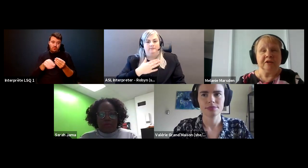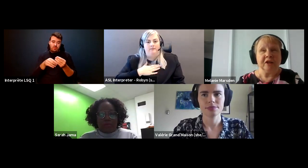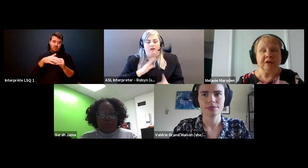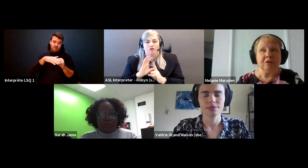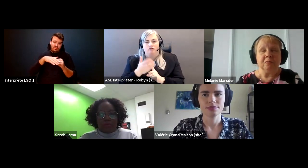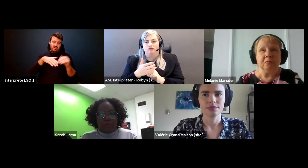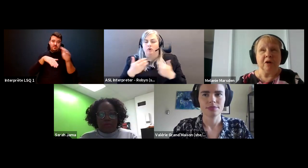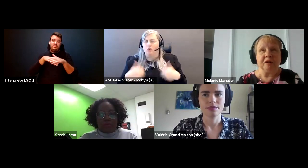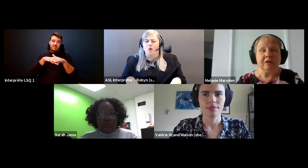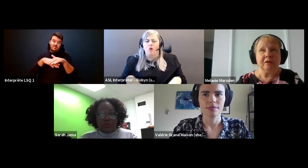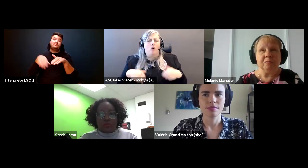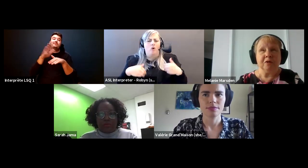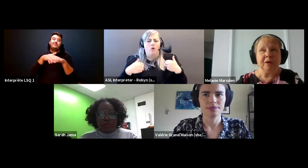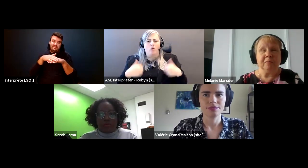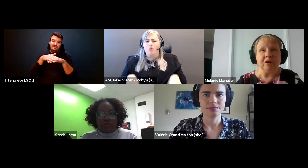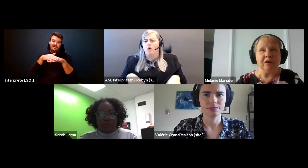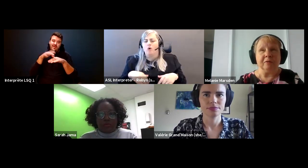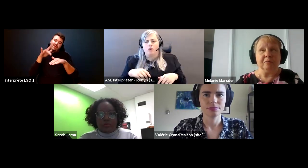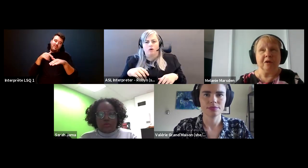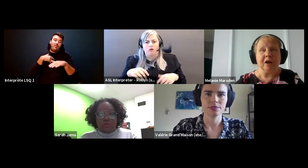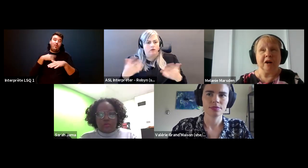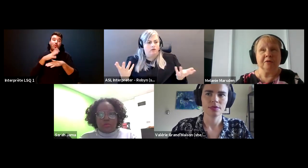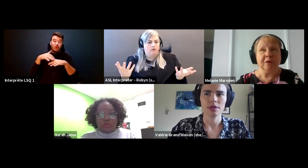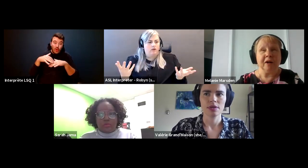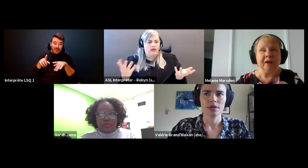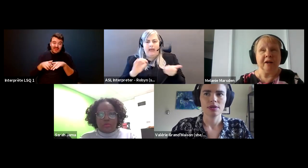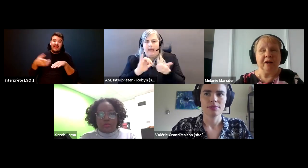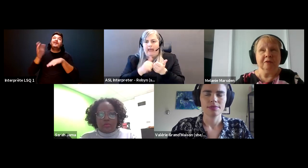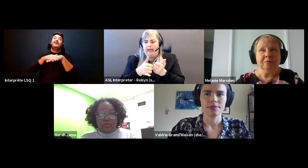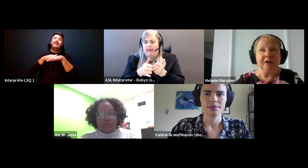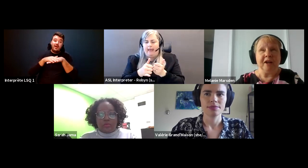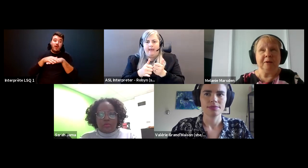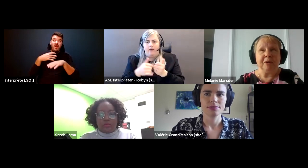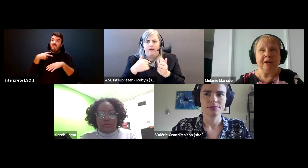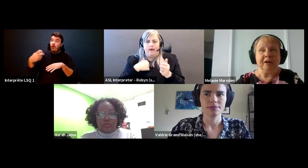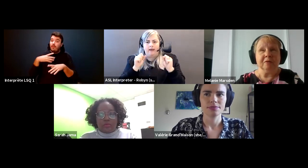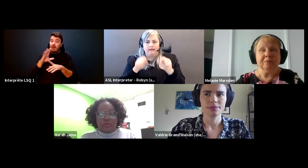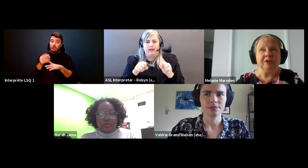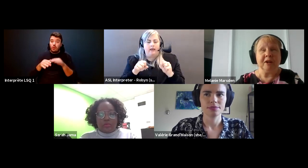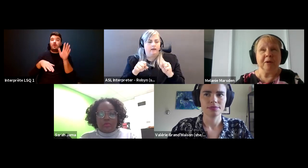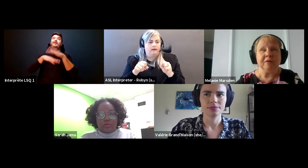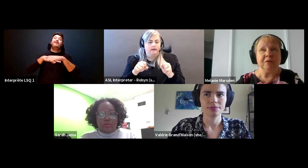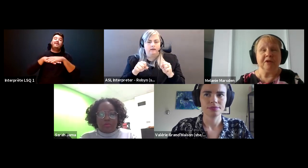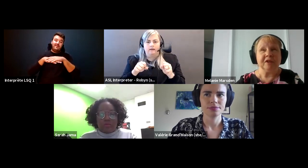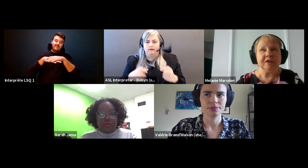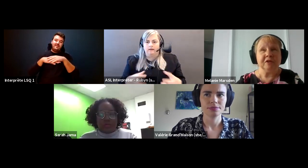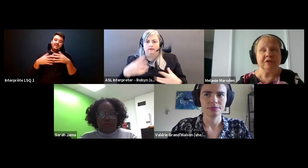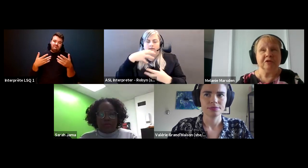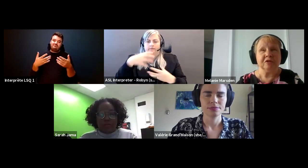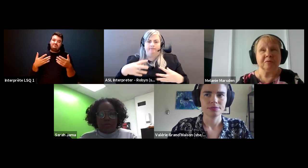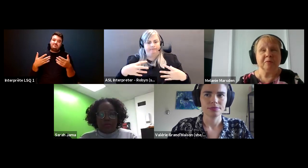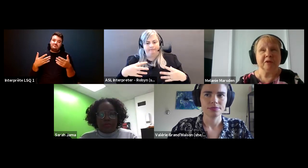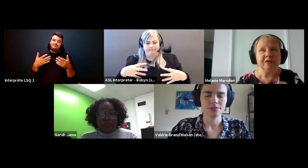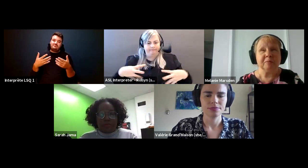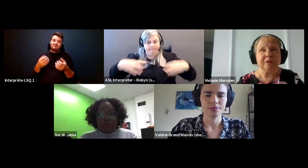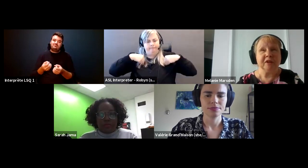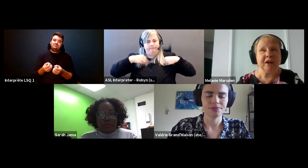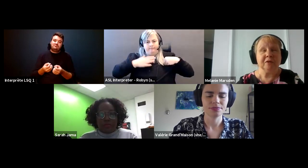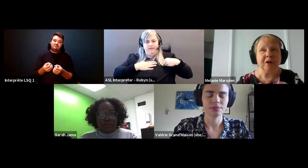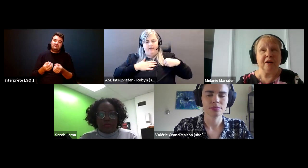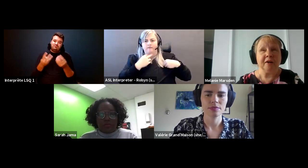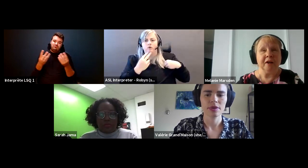Melanie Marsden: it's like what what do I work on well how do I regained my reclaim my voice as an indigenous woman with a disability, how do I.